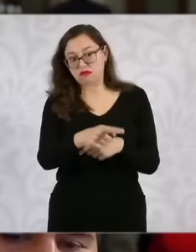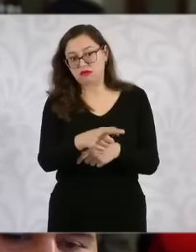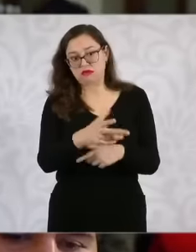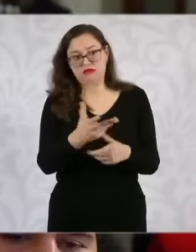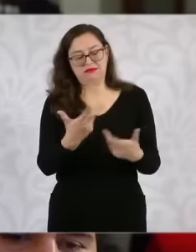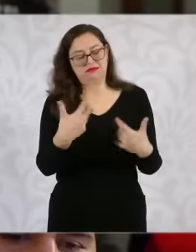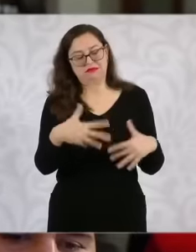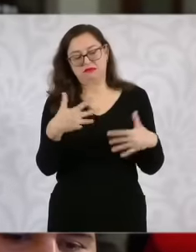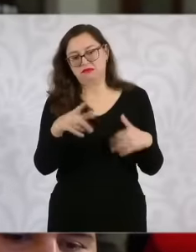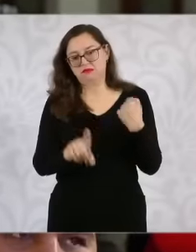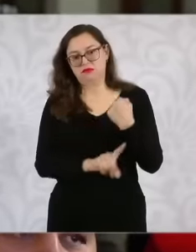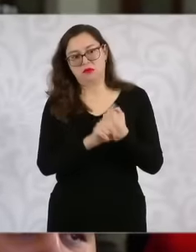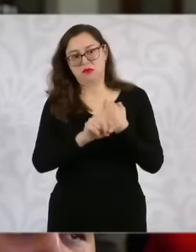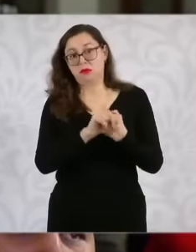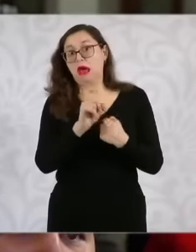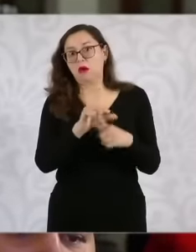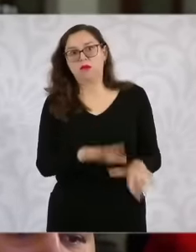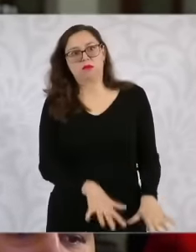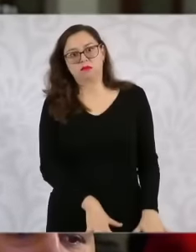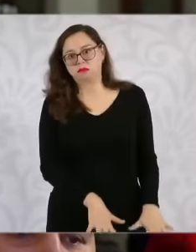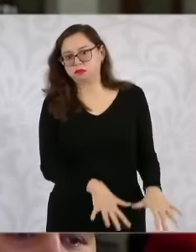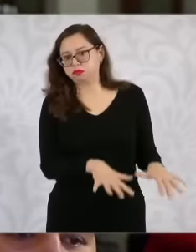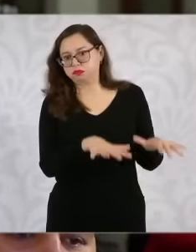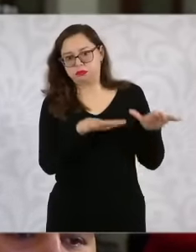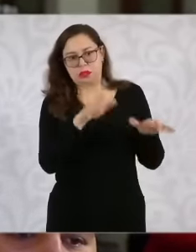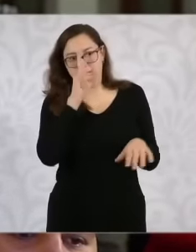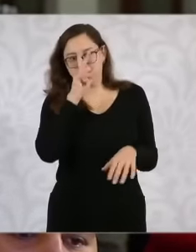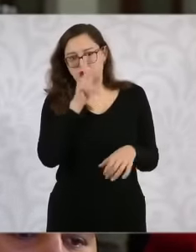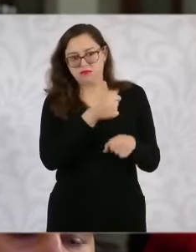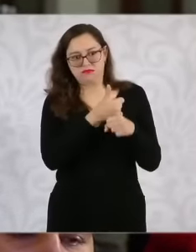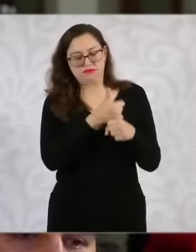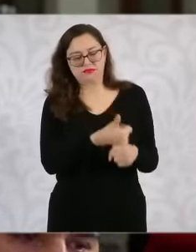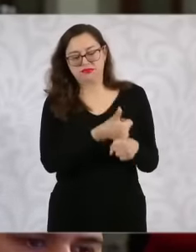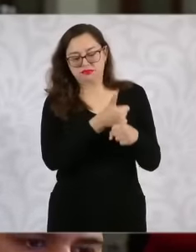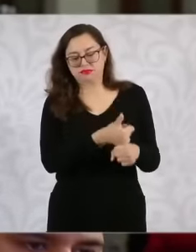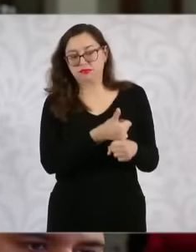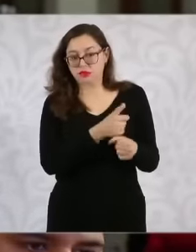large flood. great calamity due to flooding and well it is a problem that